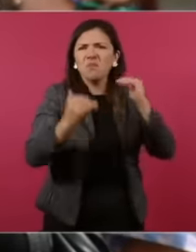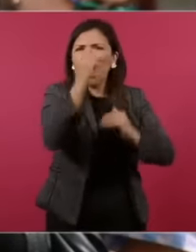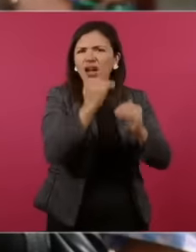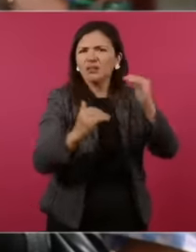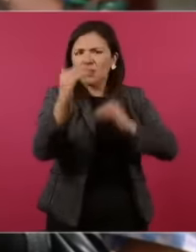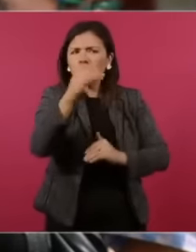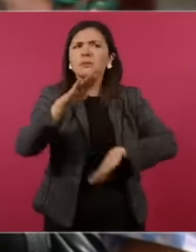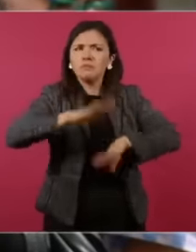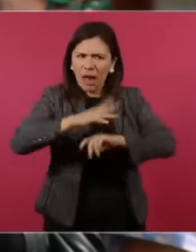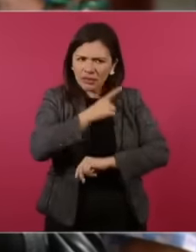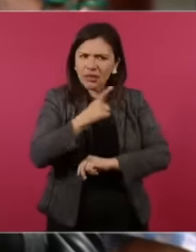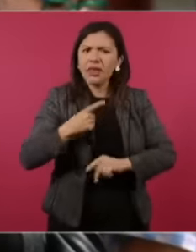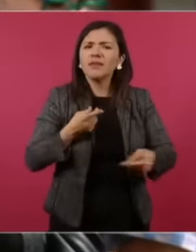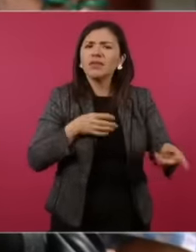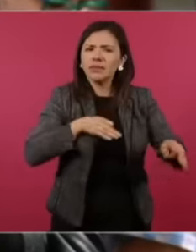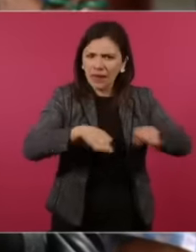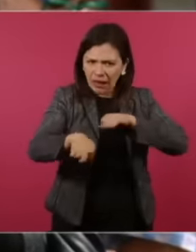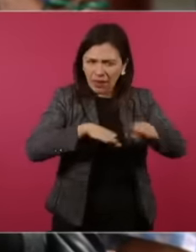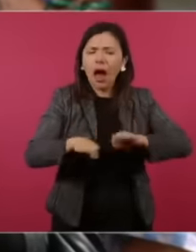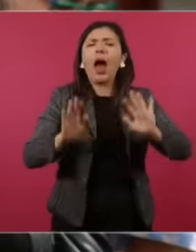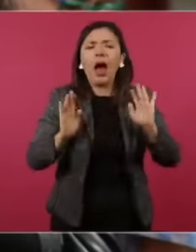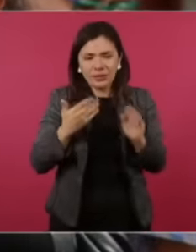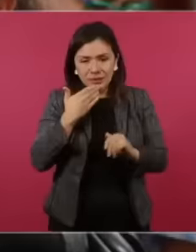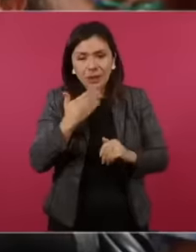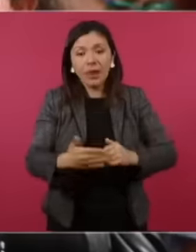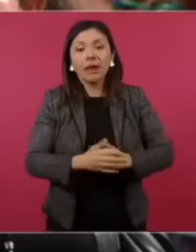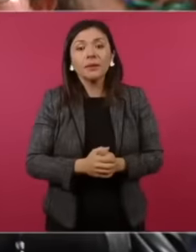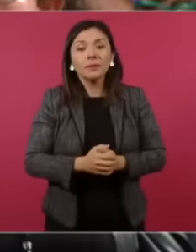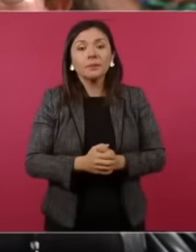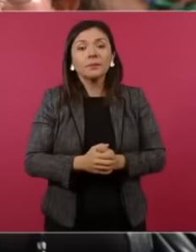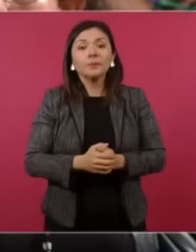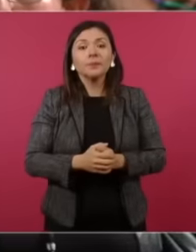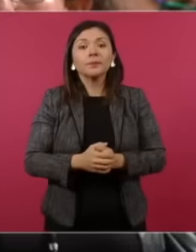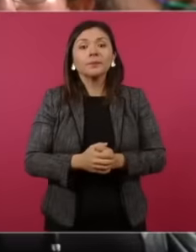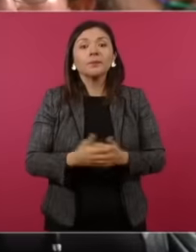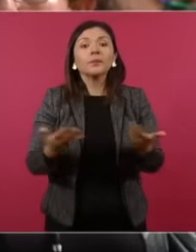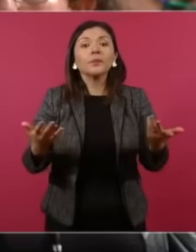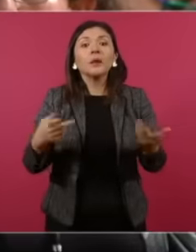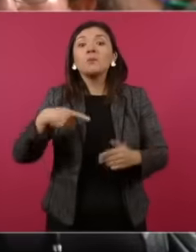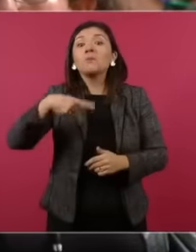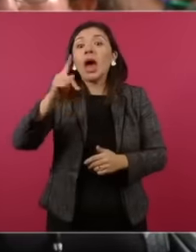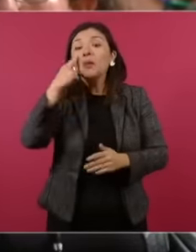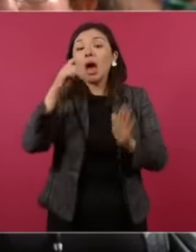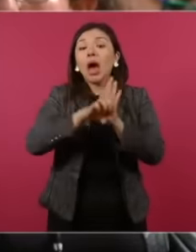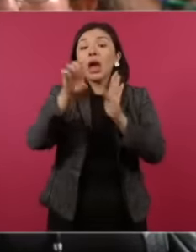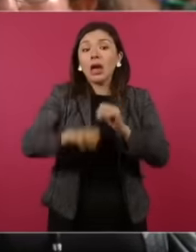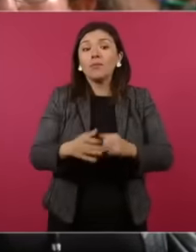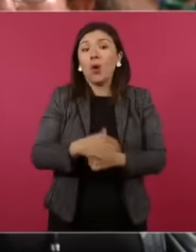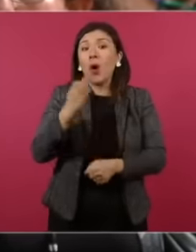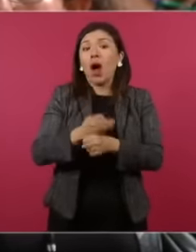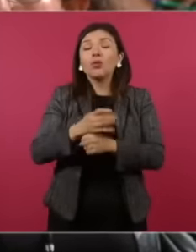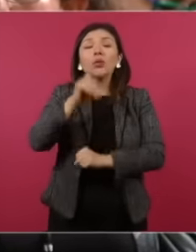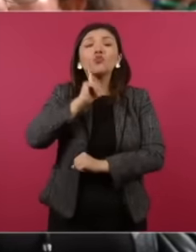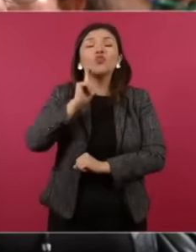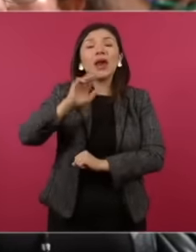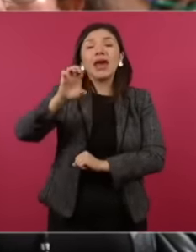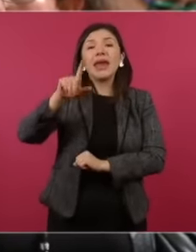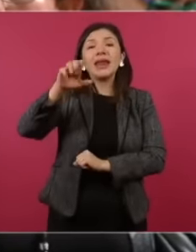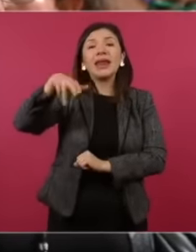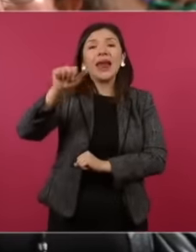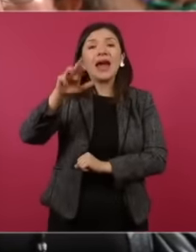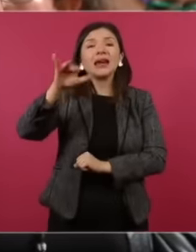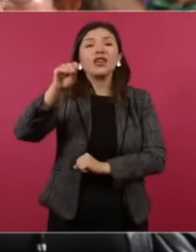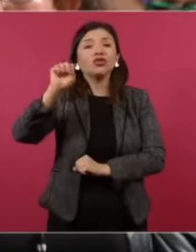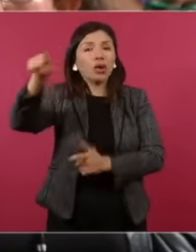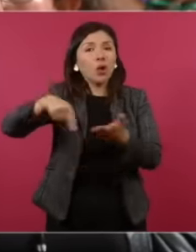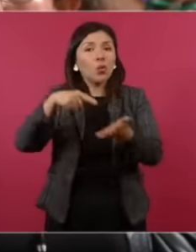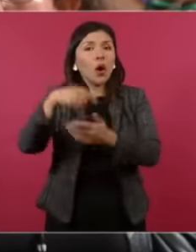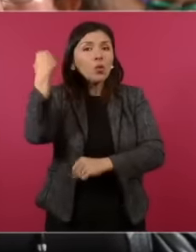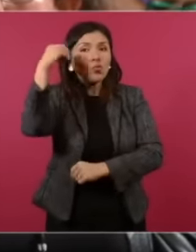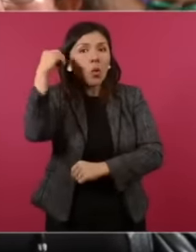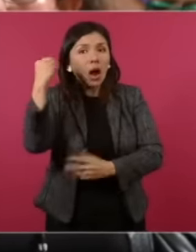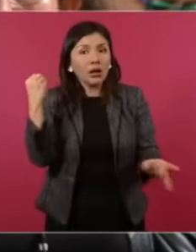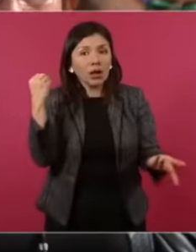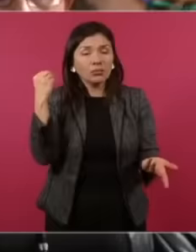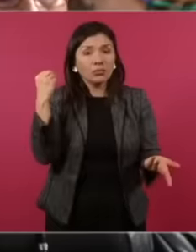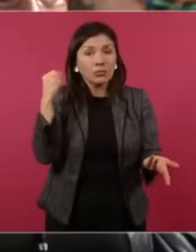work and and but for example right now there is what happens with Elena Ríos also in Oaxaca eh there the aggressors